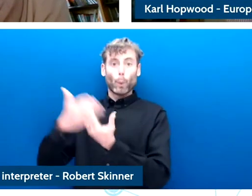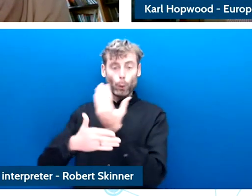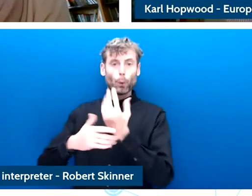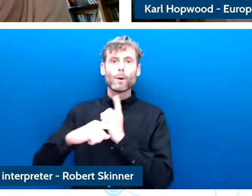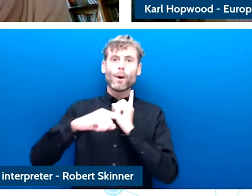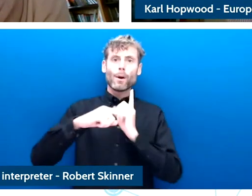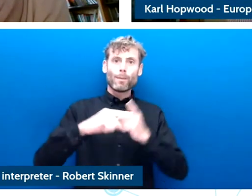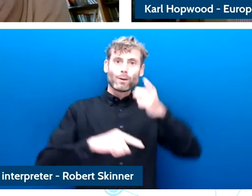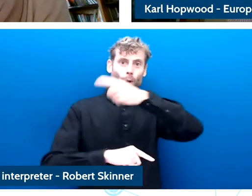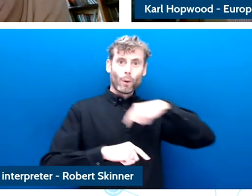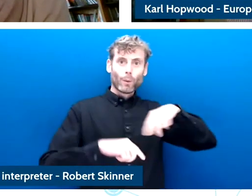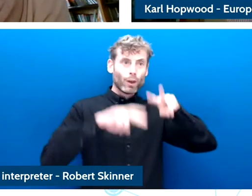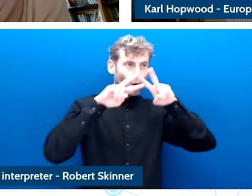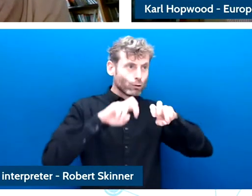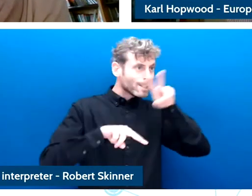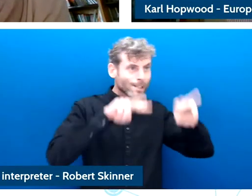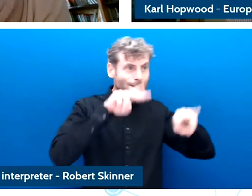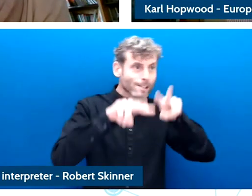one that I'll finish with if that is okay.